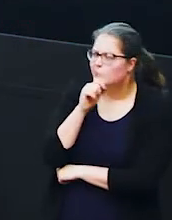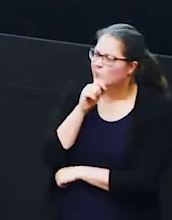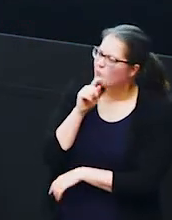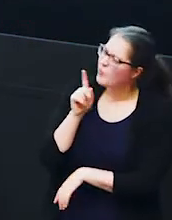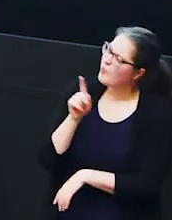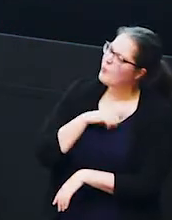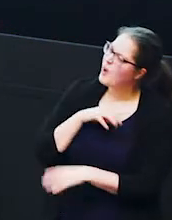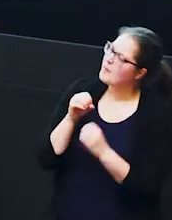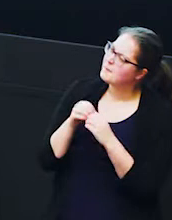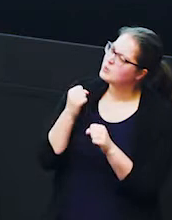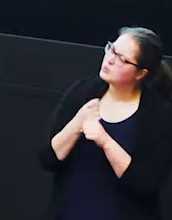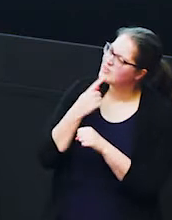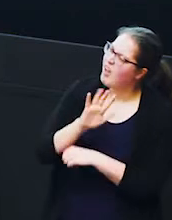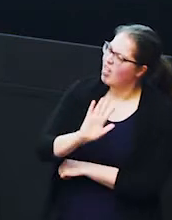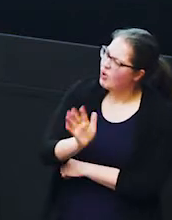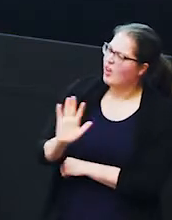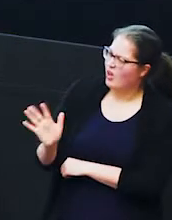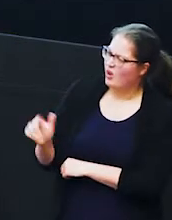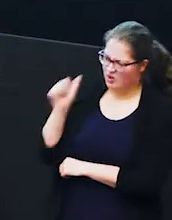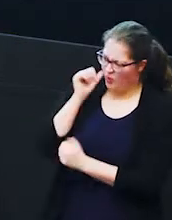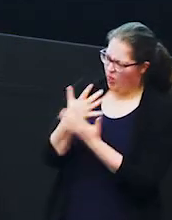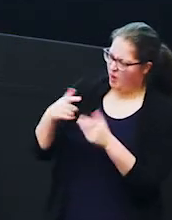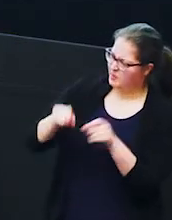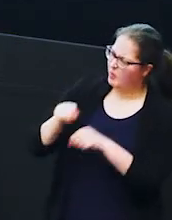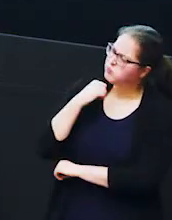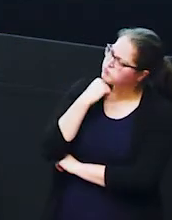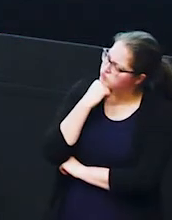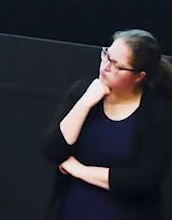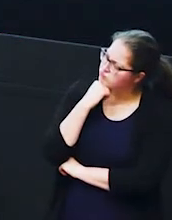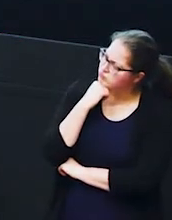was saying hello to so many people she seemed to know so many different elephants